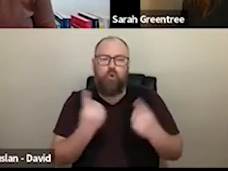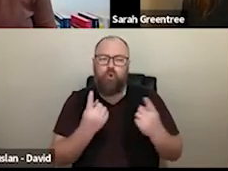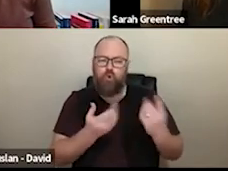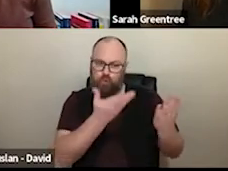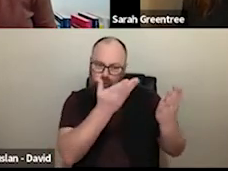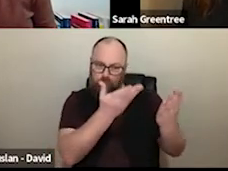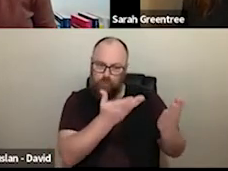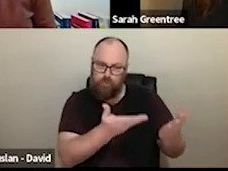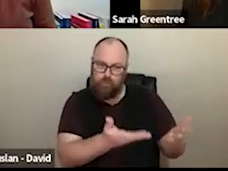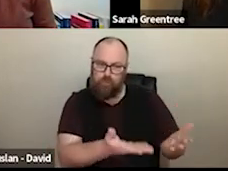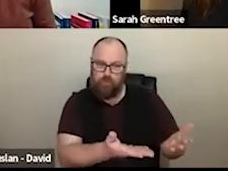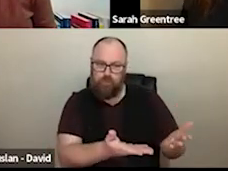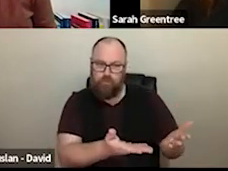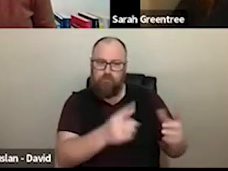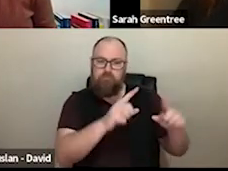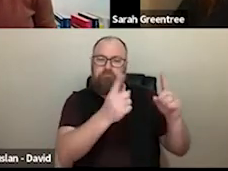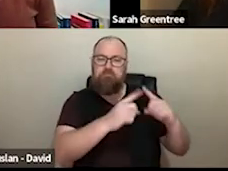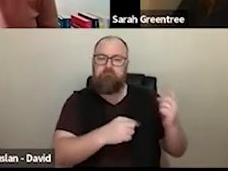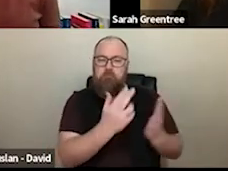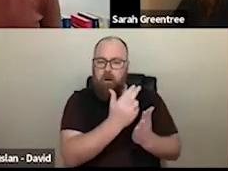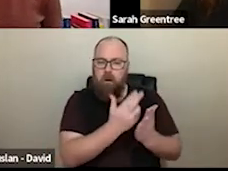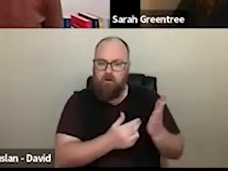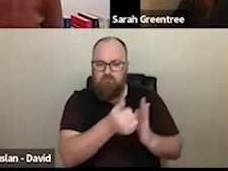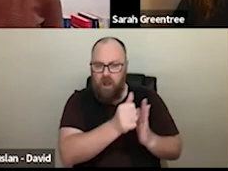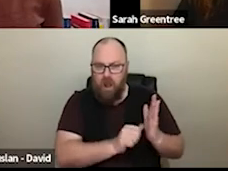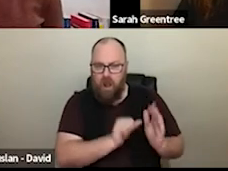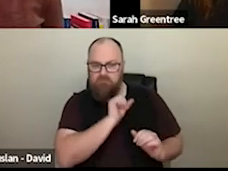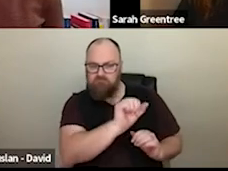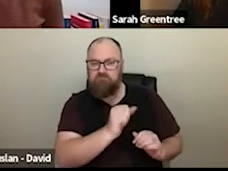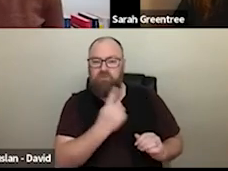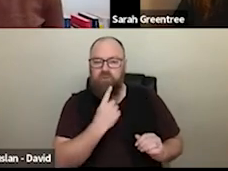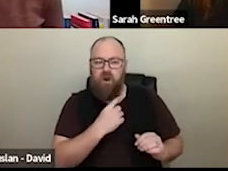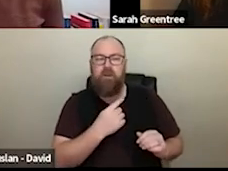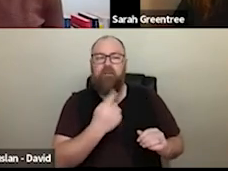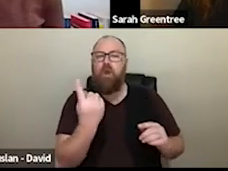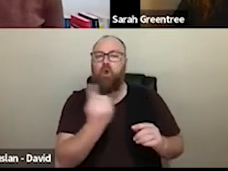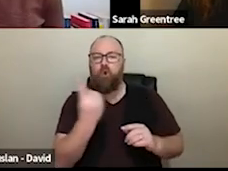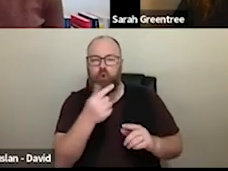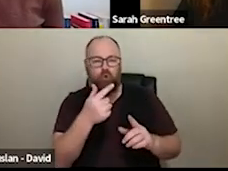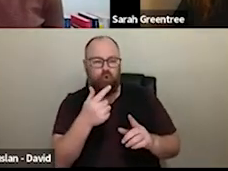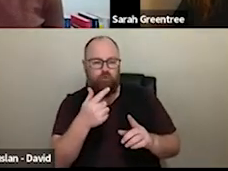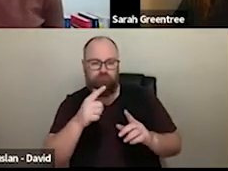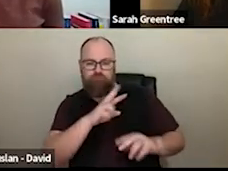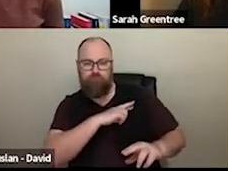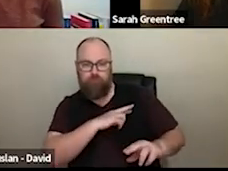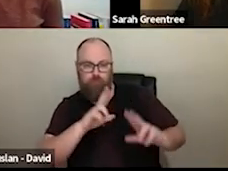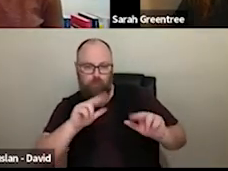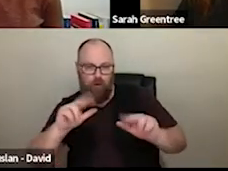of the different platforms, and adds practices under which these expressions of interest